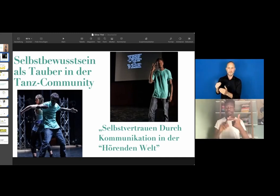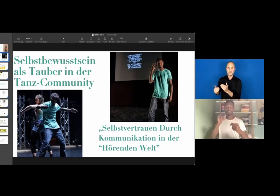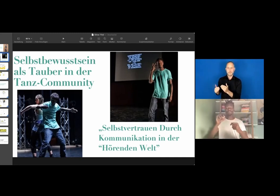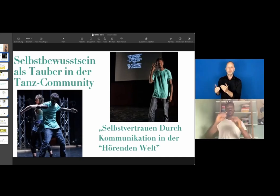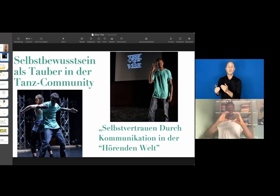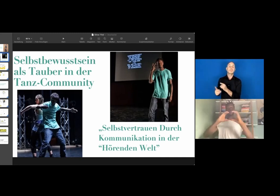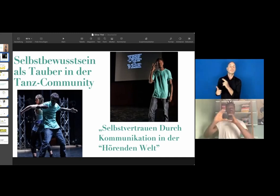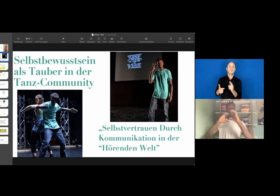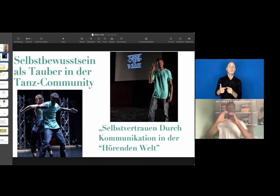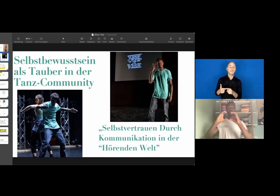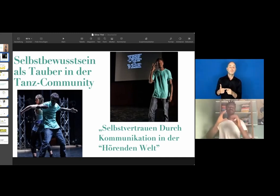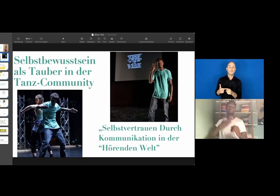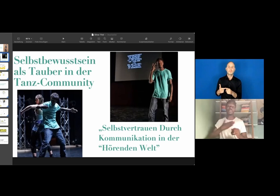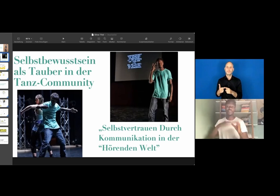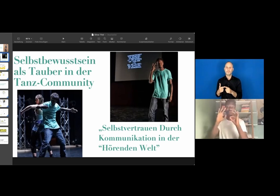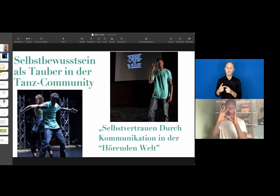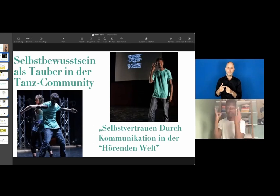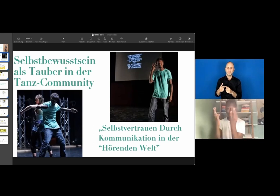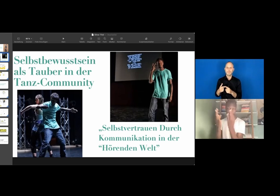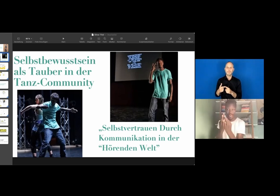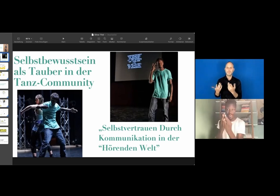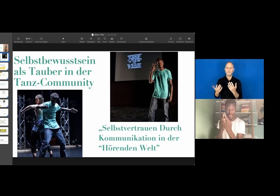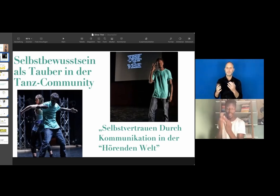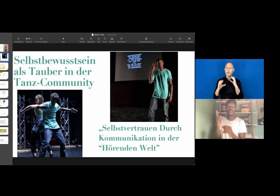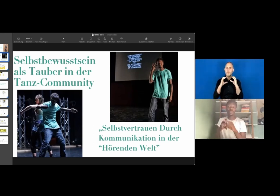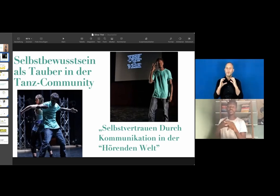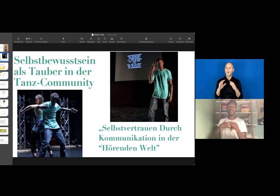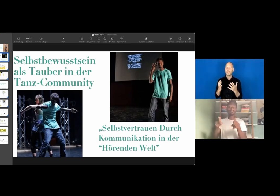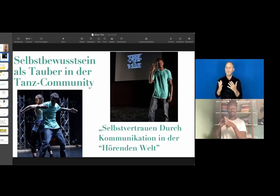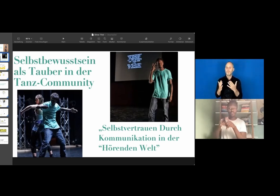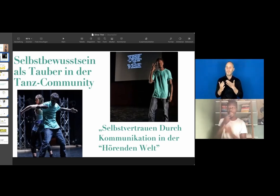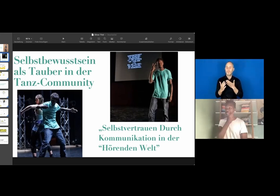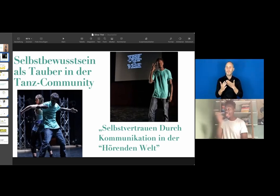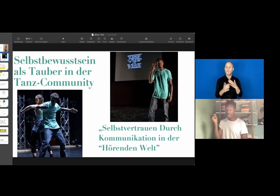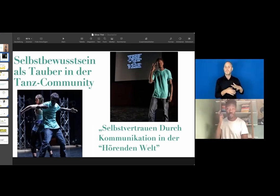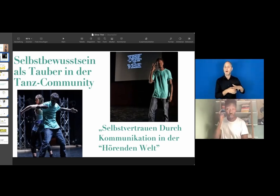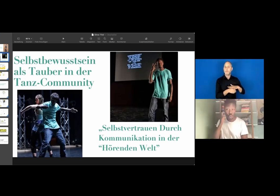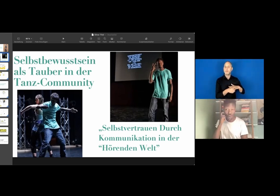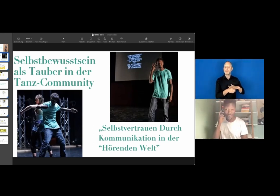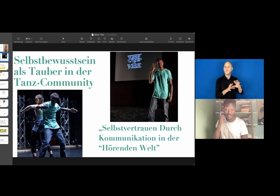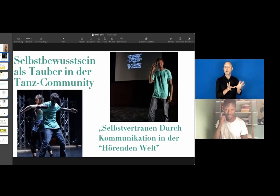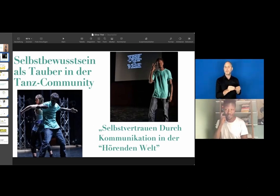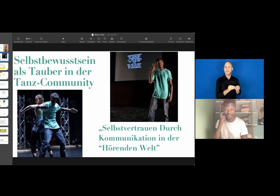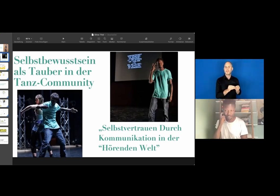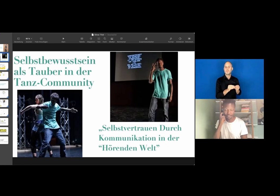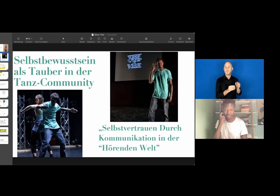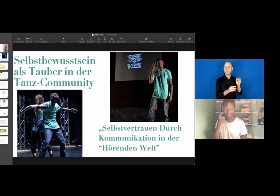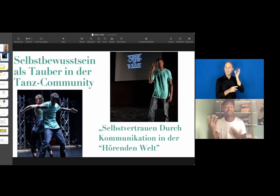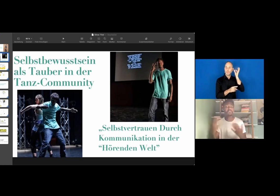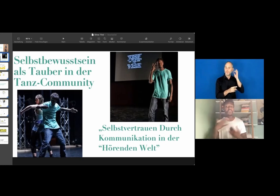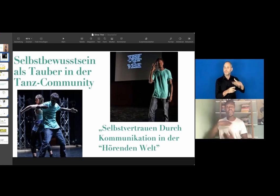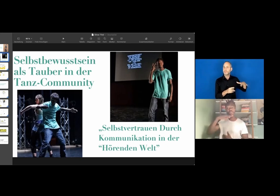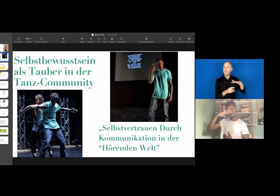Secondly, looking at the communication in my family, everyone was hearing.